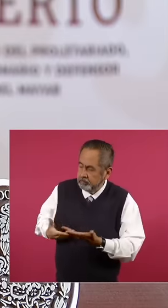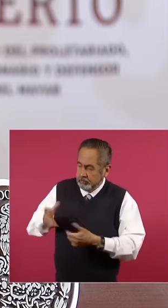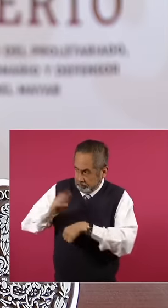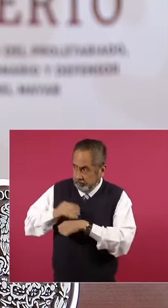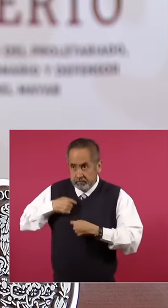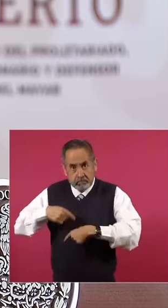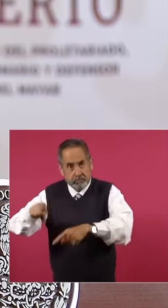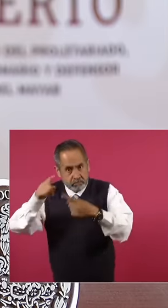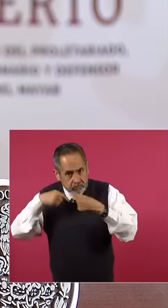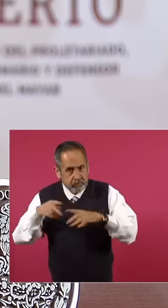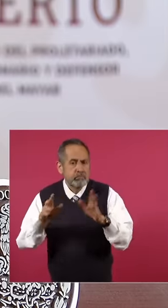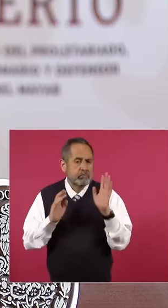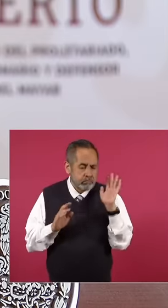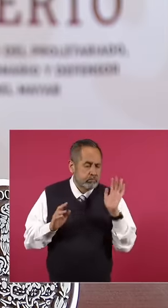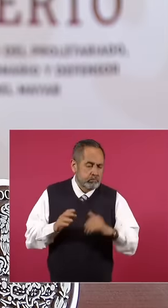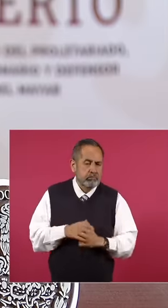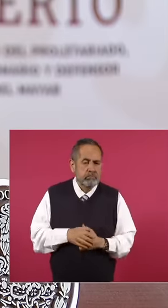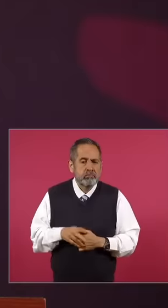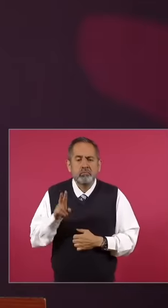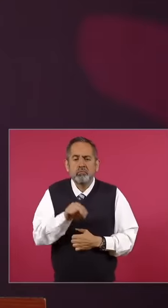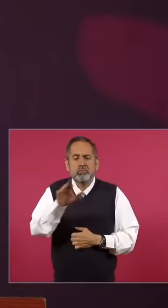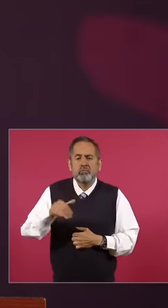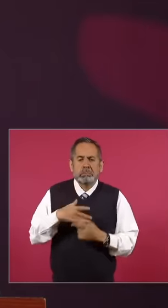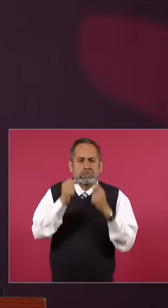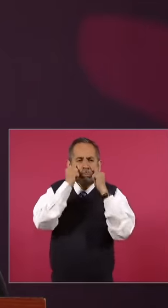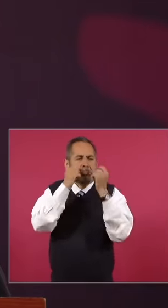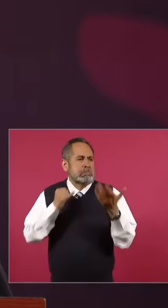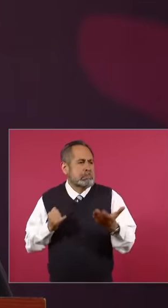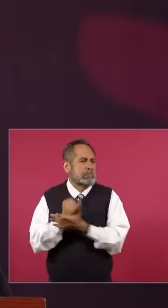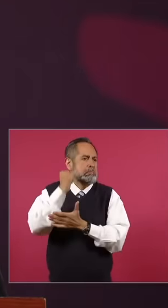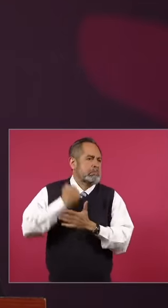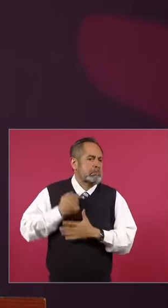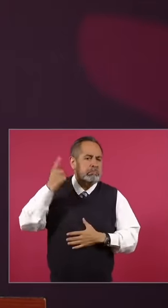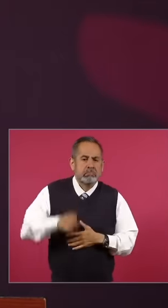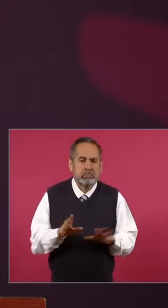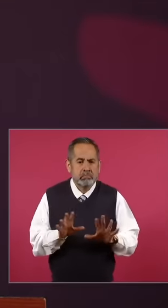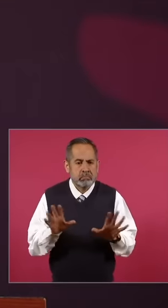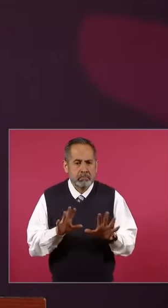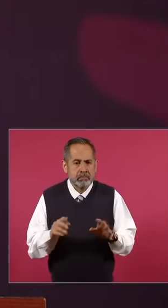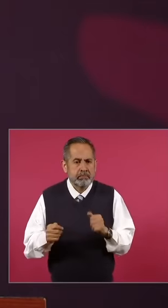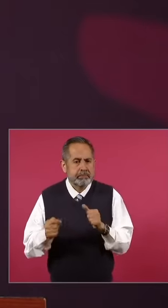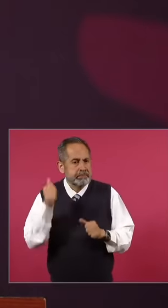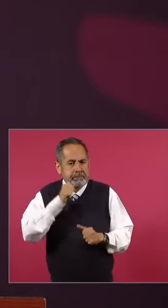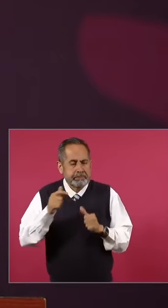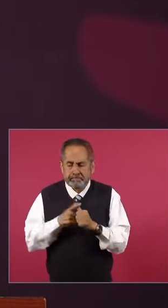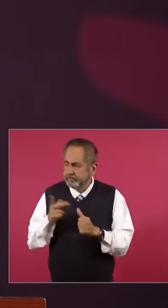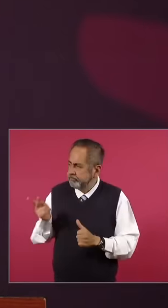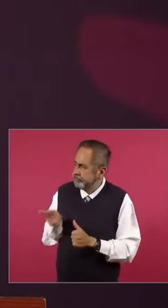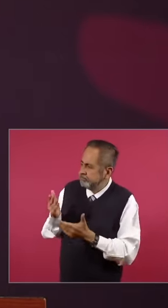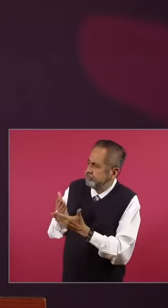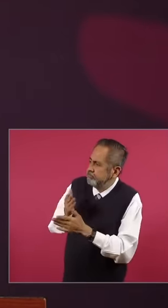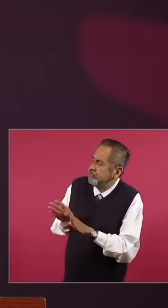I think that in general I never proceeded on my own I always asked him first what I could do on